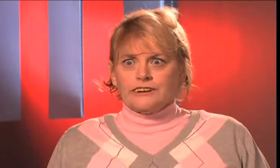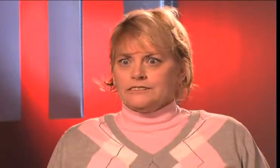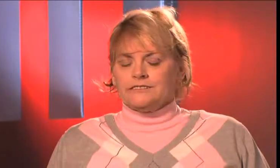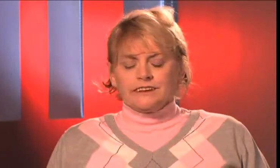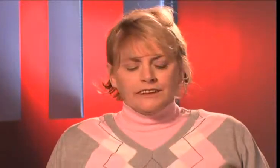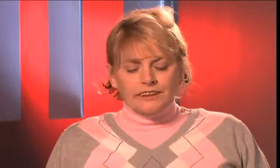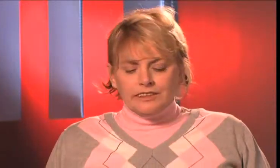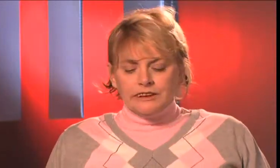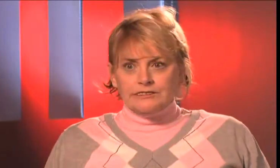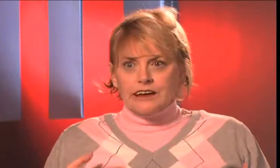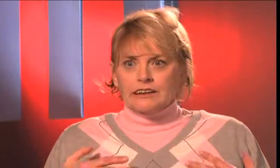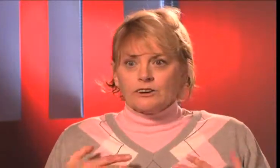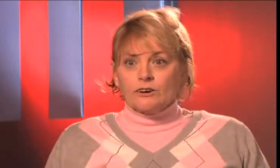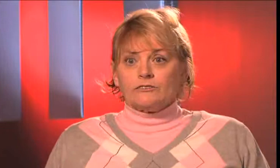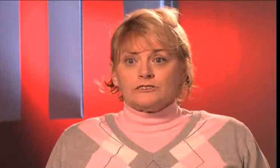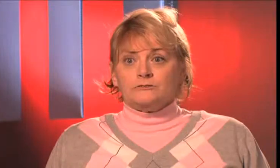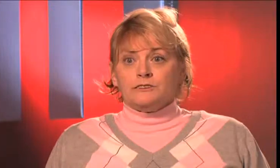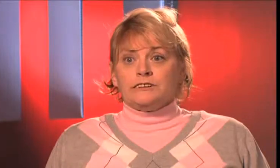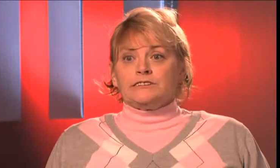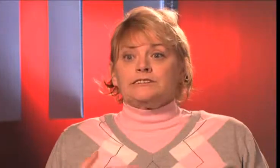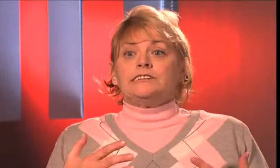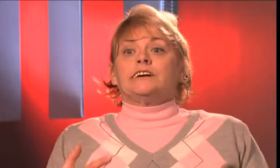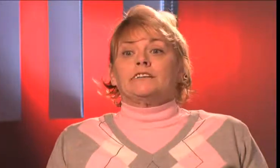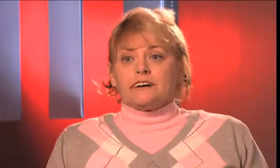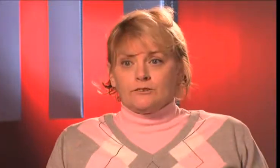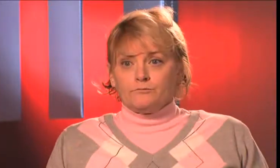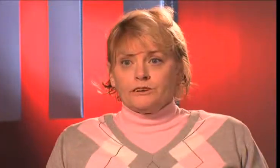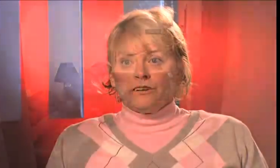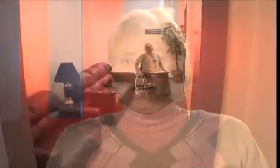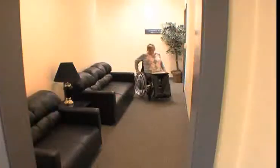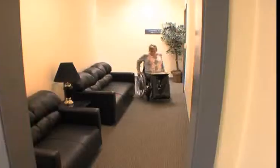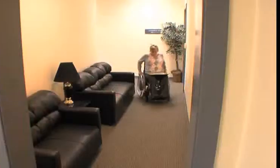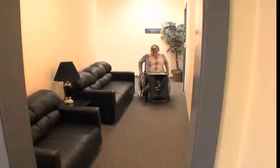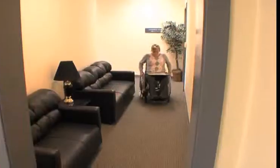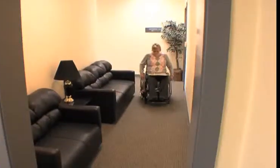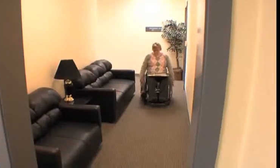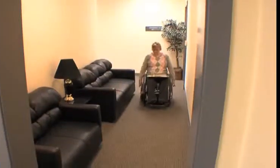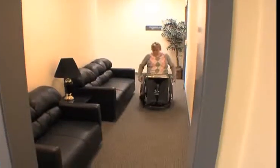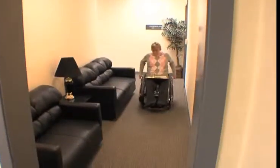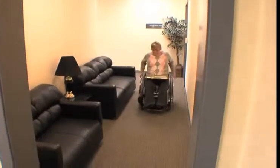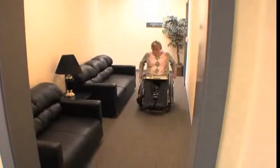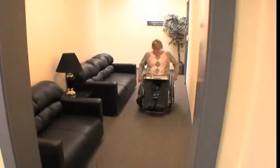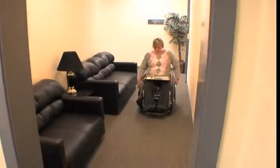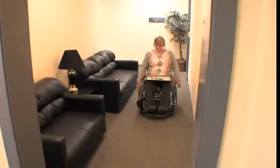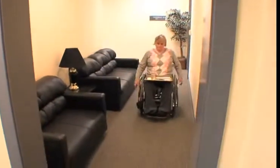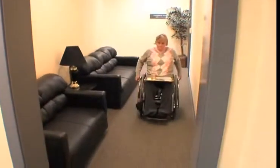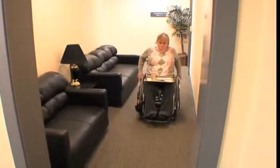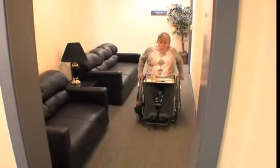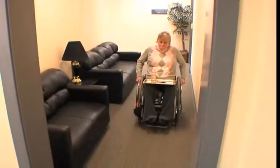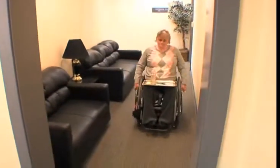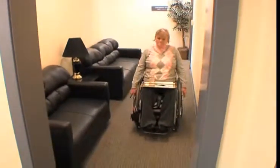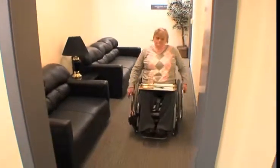AND THINGS THAT ENCOURAGED ME TO SEEK OUT HELP AND THEN HAVING THE COURAGE TO GO TO THEM,